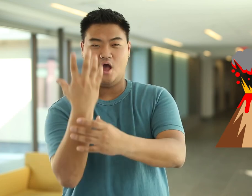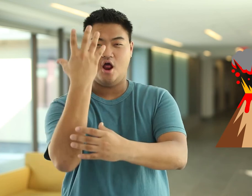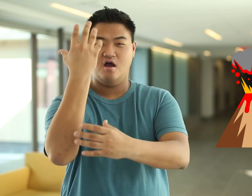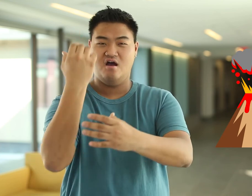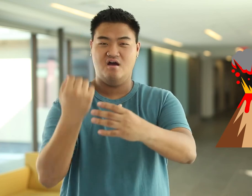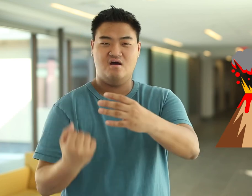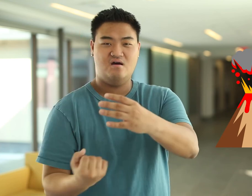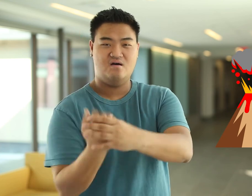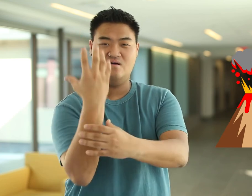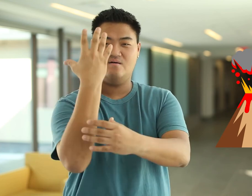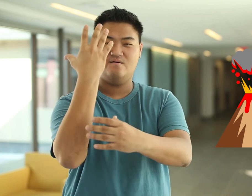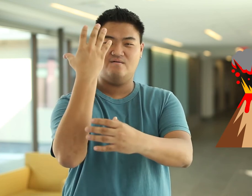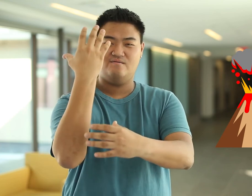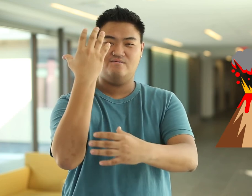Volcano bursting